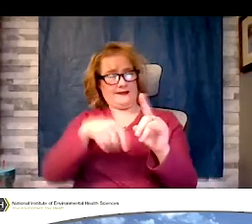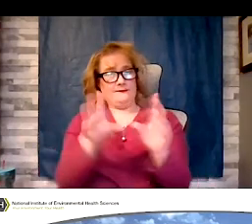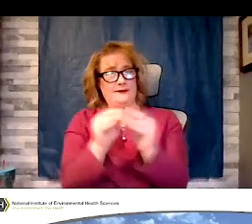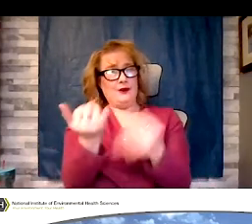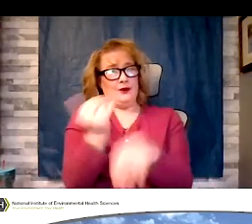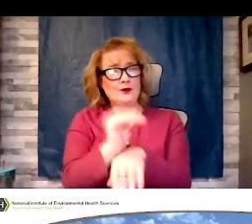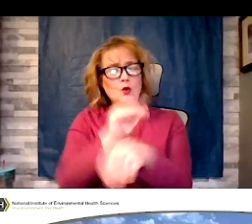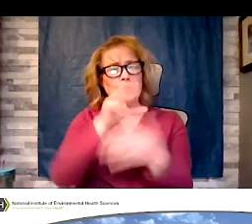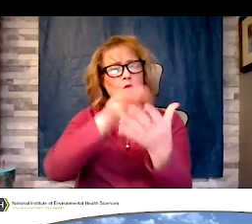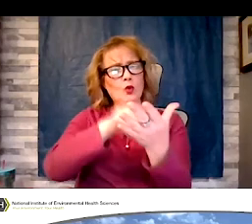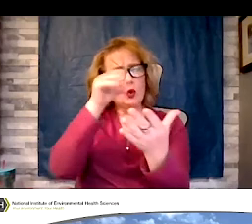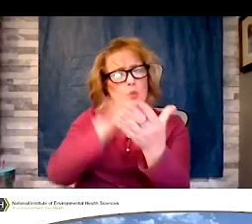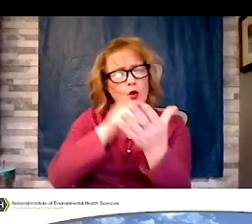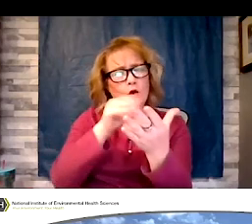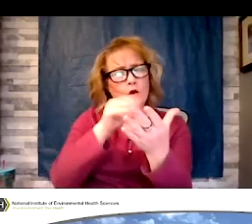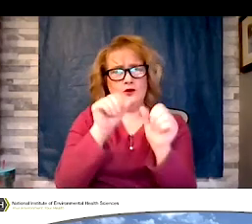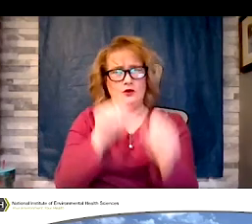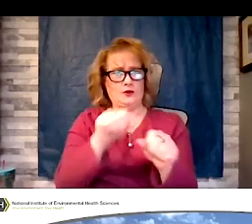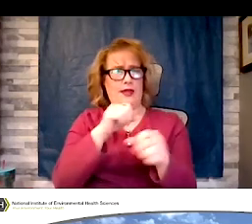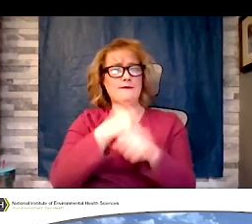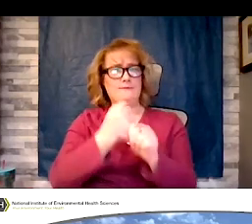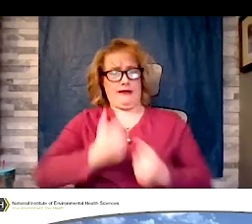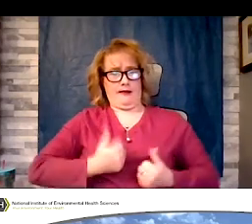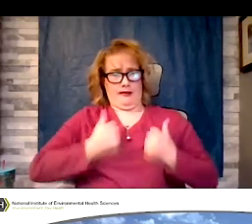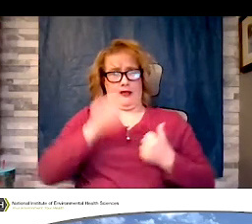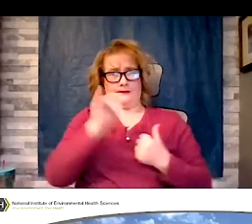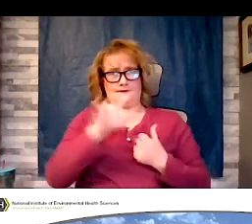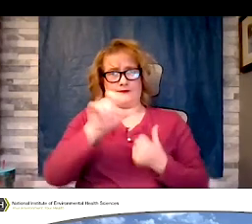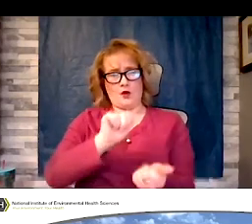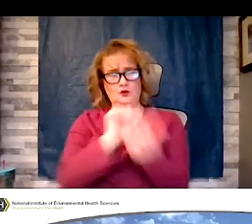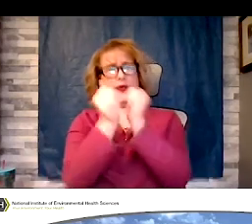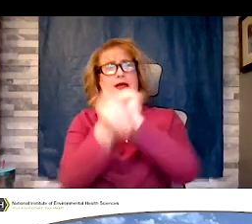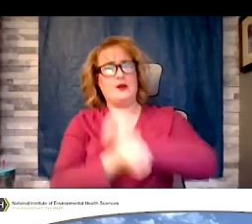lifestyle changes to prevent and/or reverse many chronic